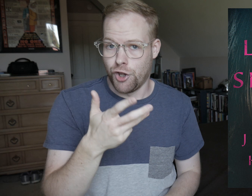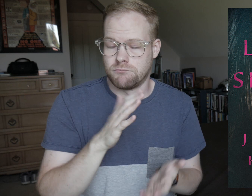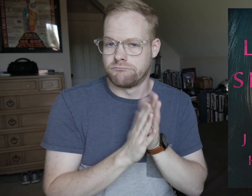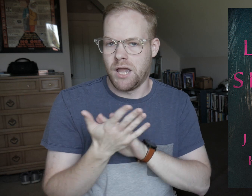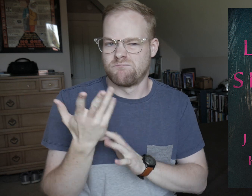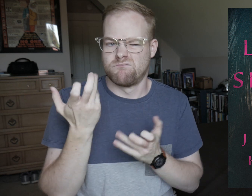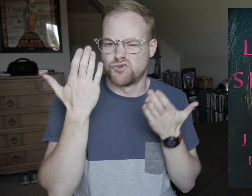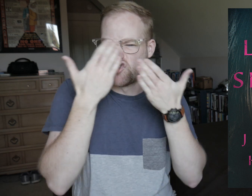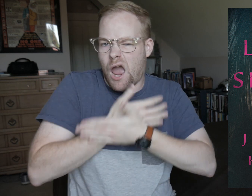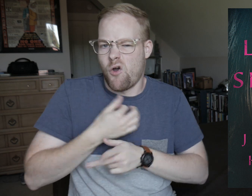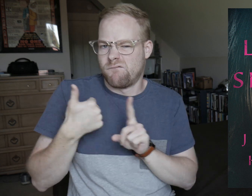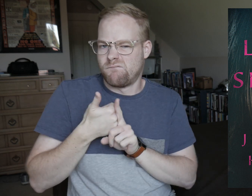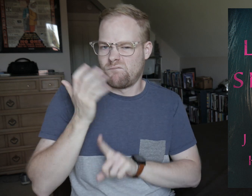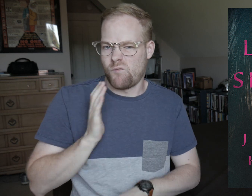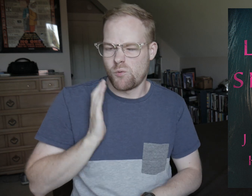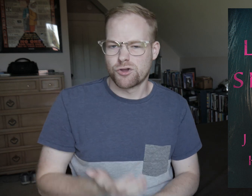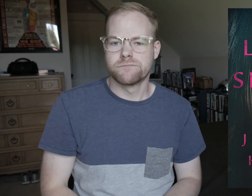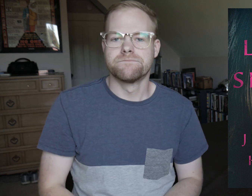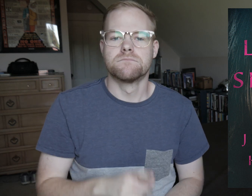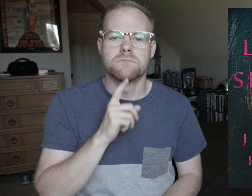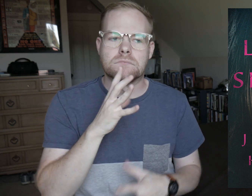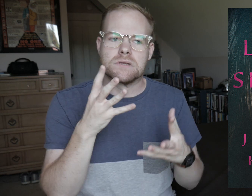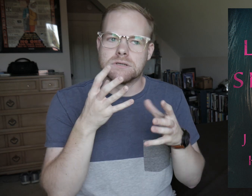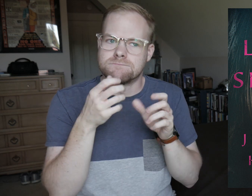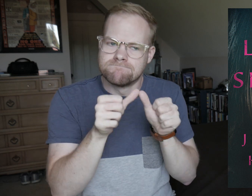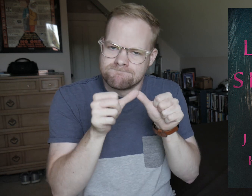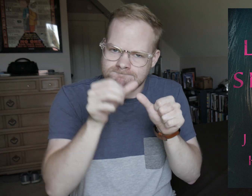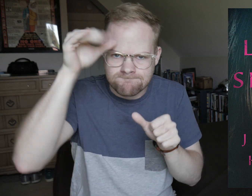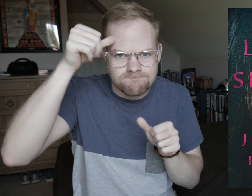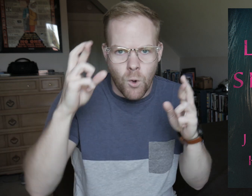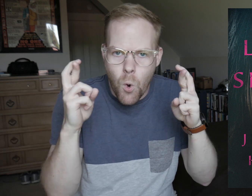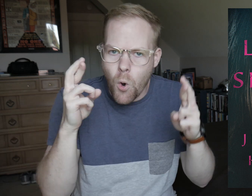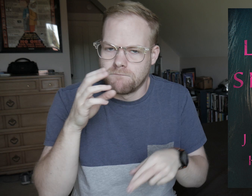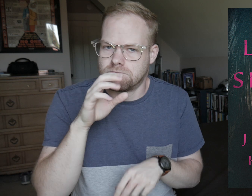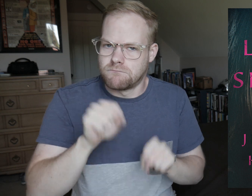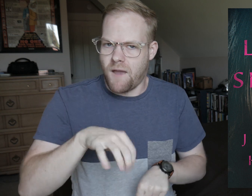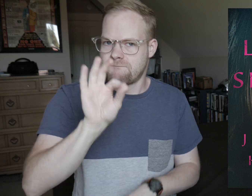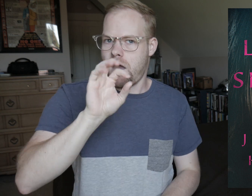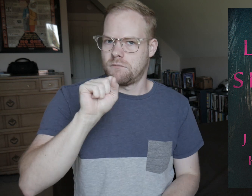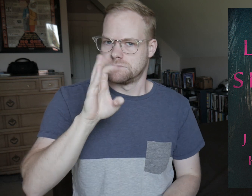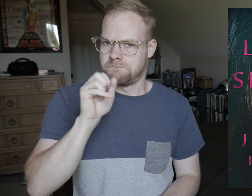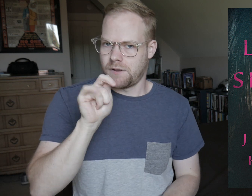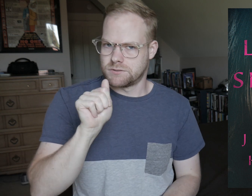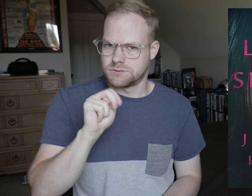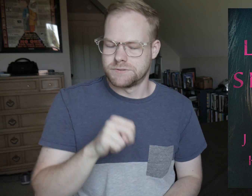where she’s a shadow of her former self. She clings to hope that Sebastian can be found,